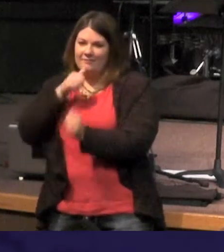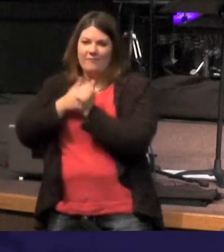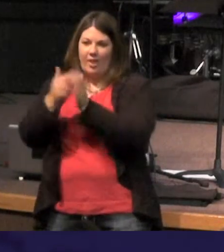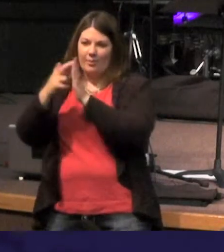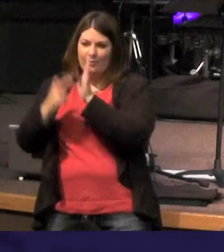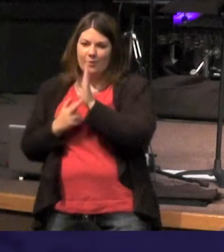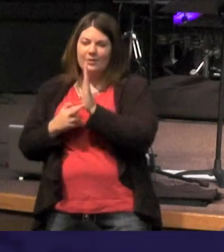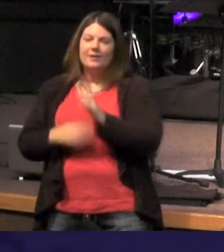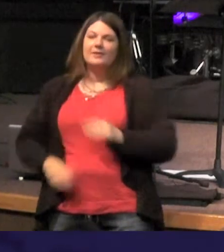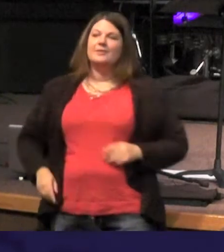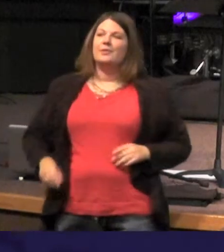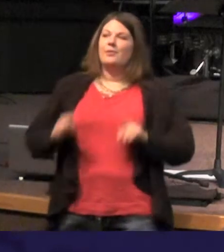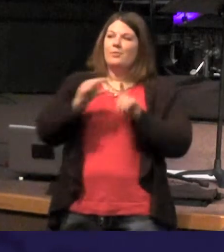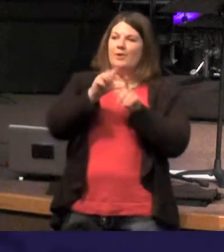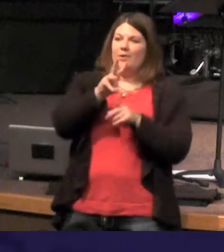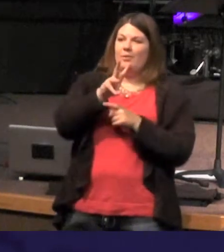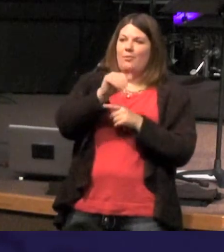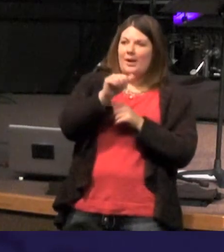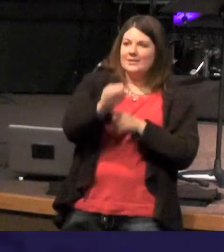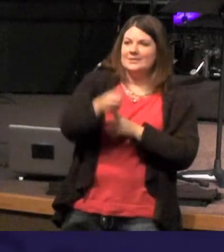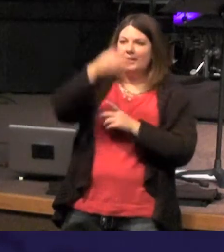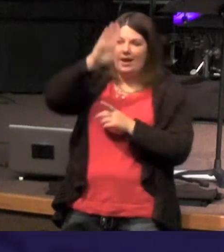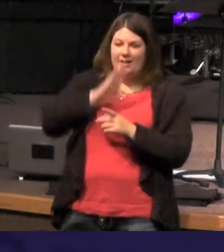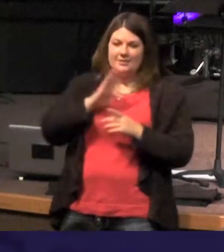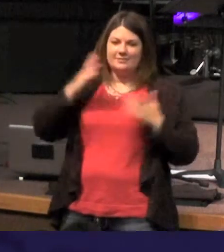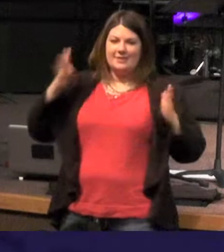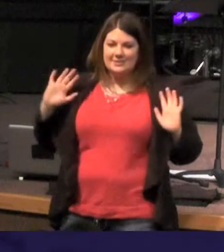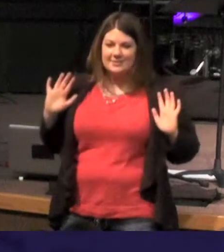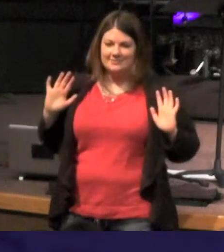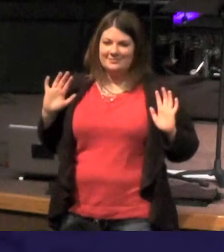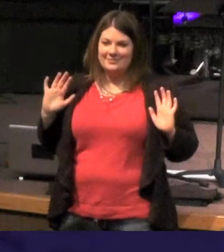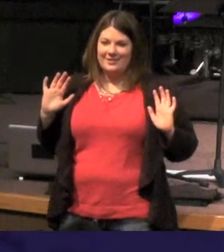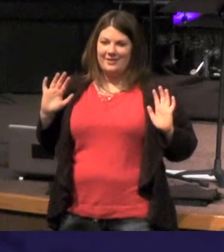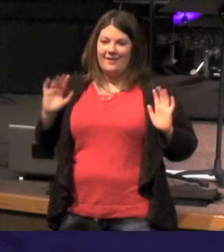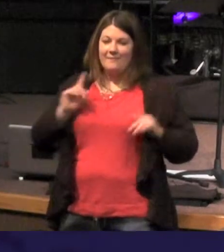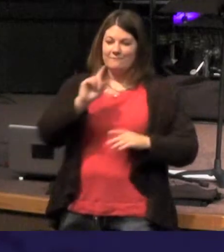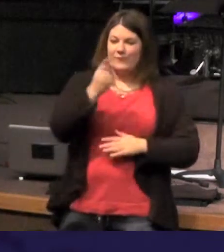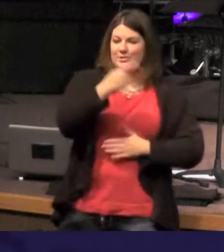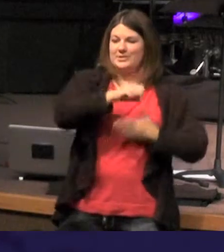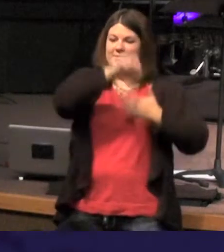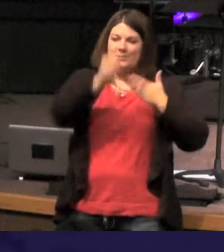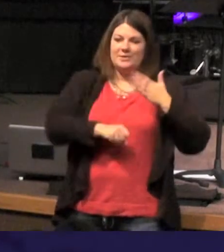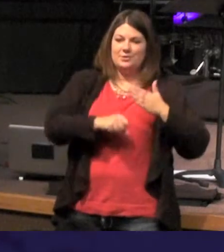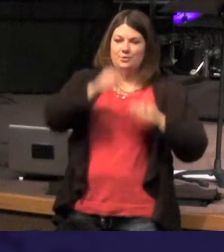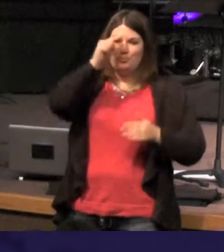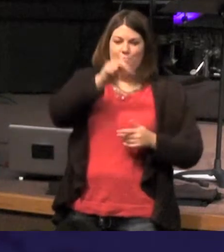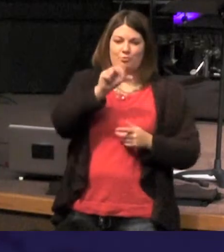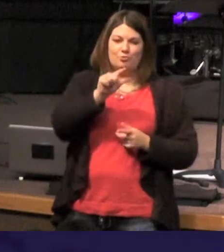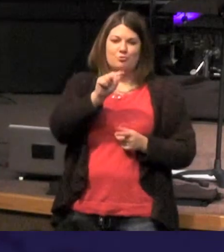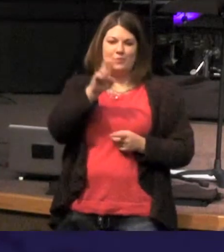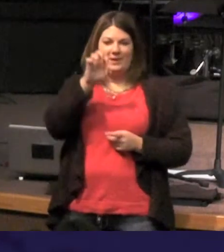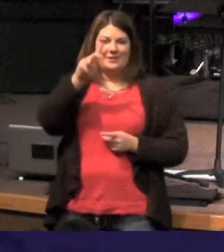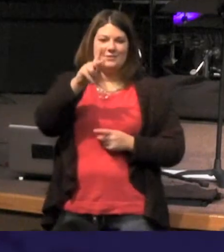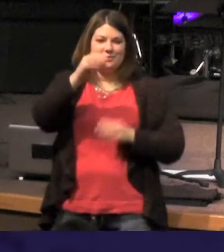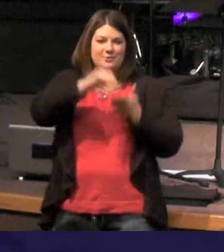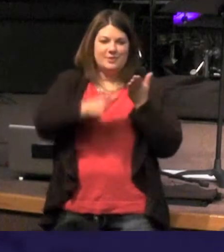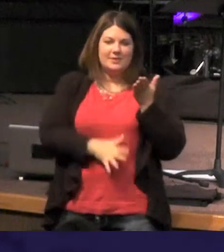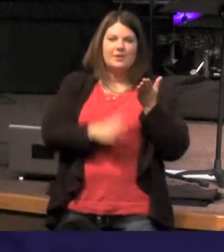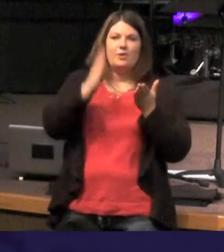God - that's the only way can translate in fact a first semester Greek student knows it needs to be translated that way - so that's your Greek lesson for the day